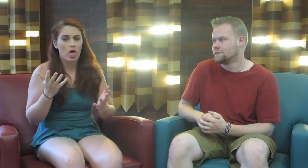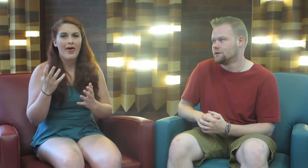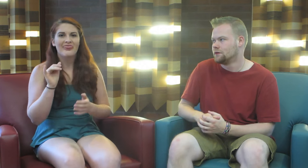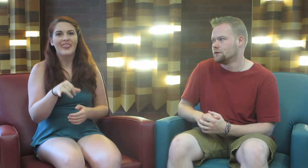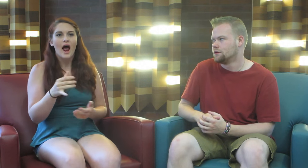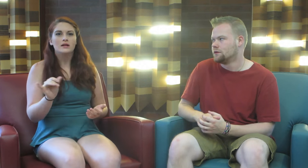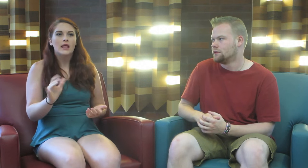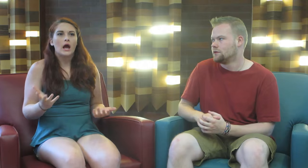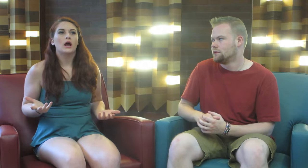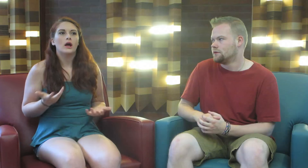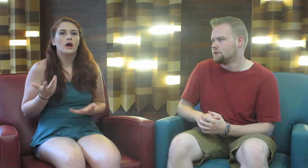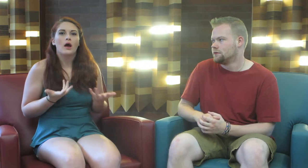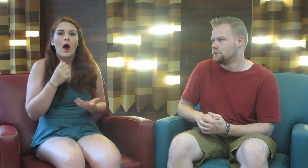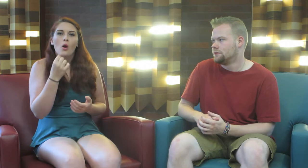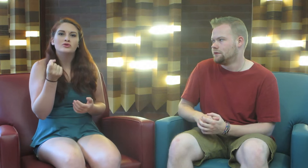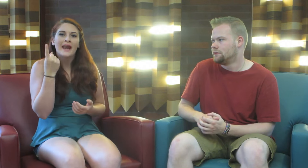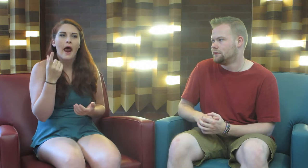That, it’s like… I don’t understand.